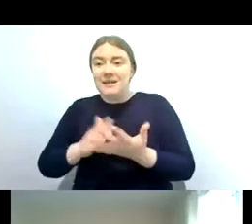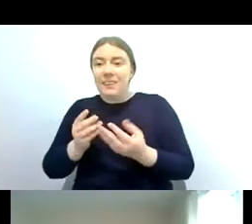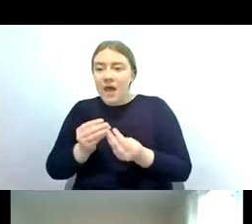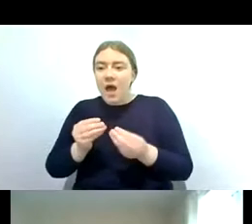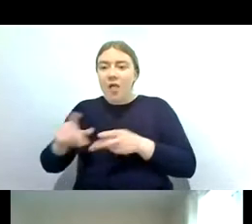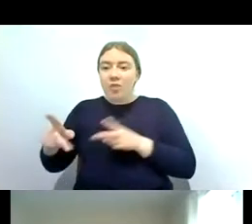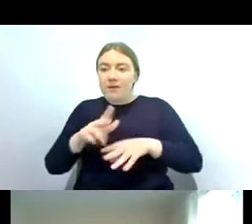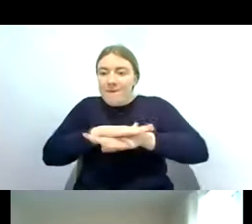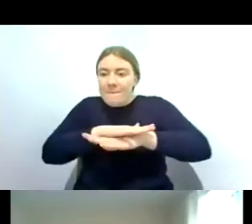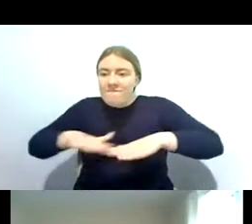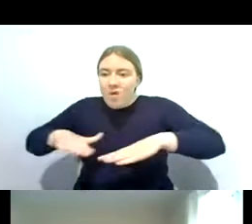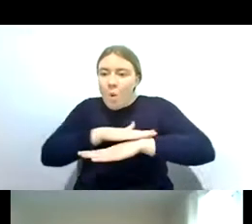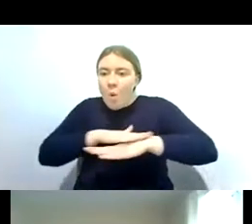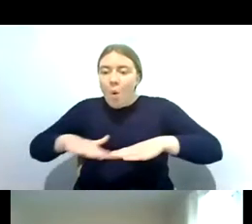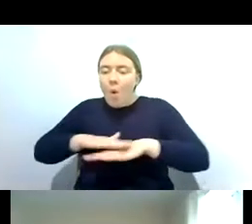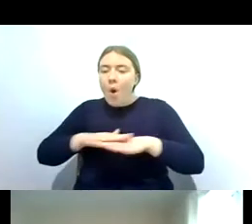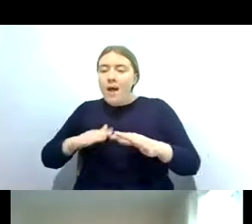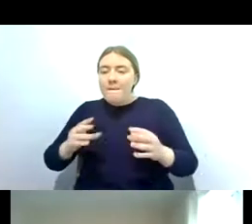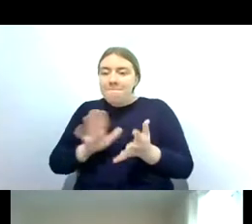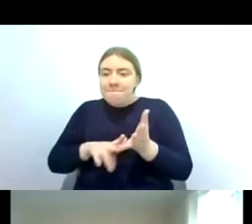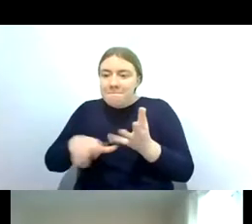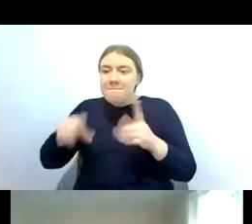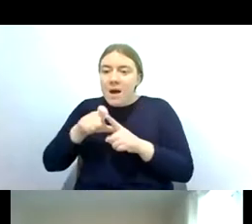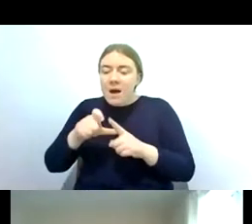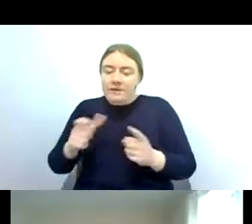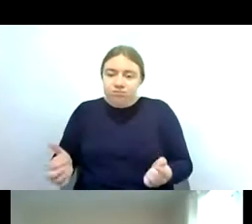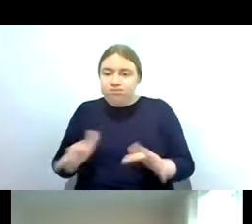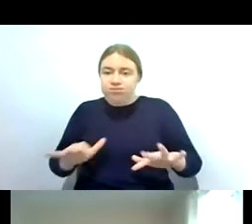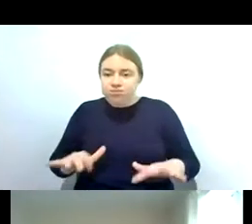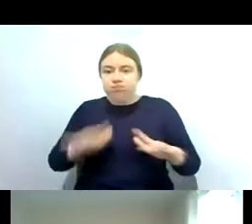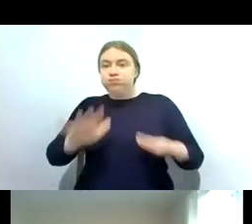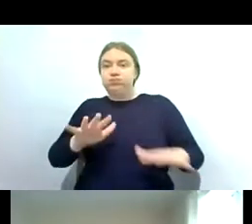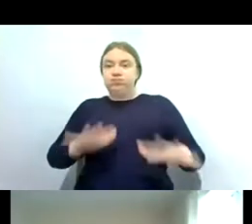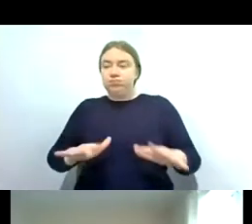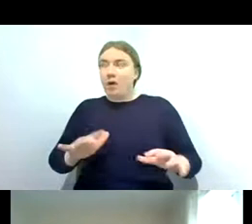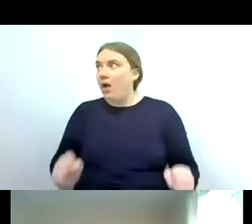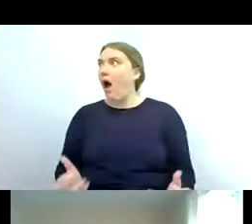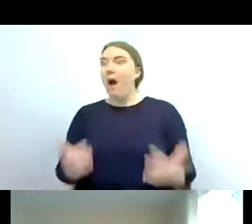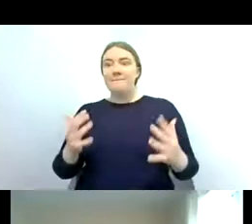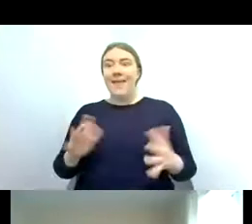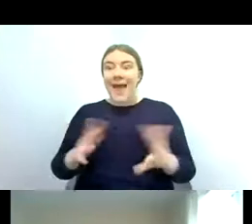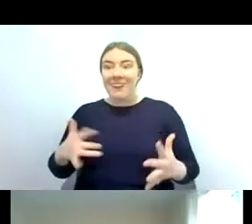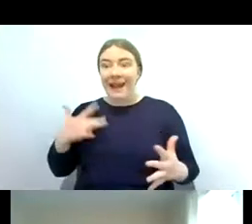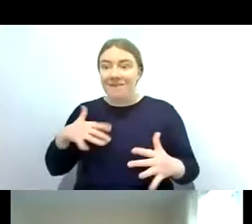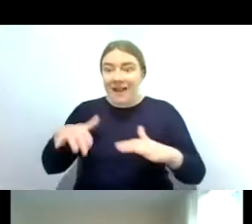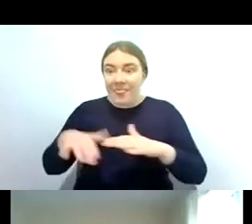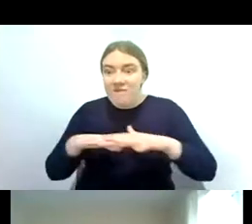and anything within it flows into your net once you've completed the kick part of the survey